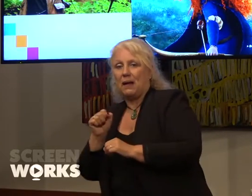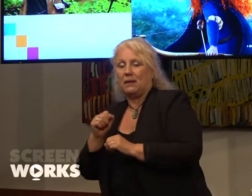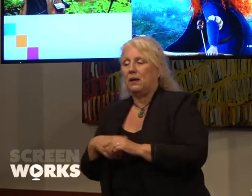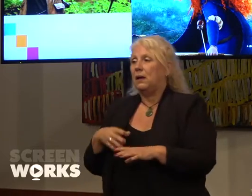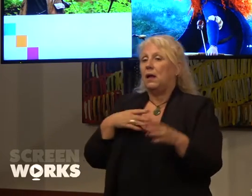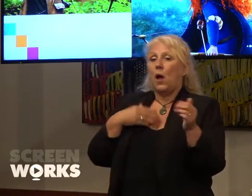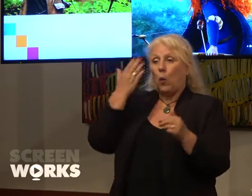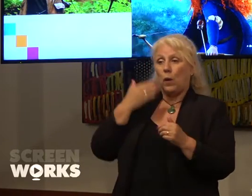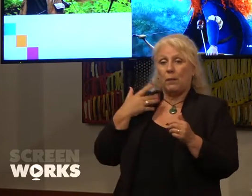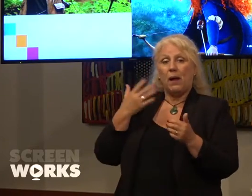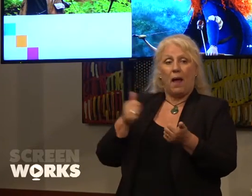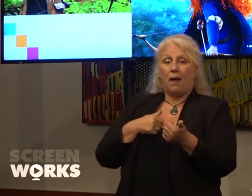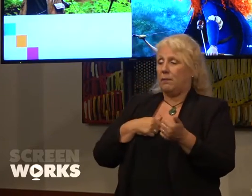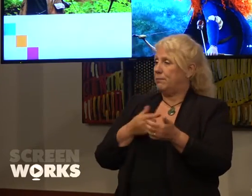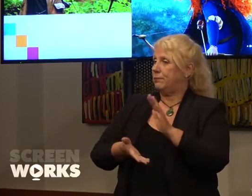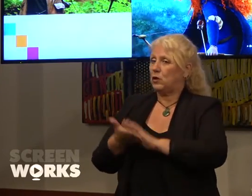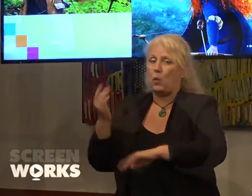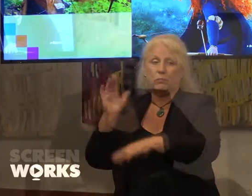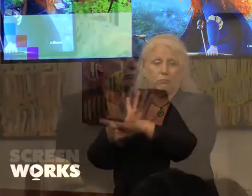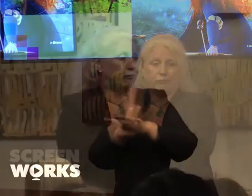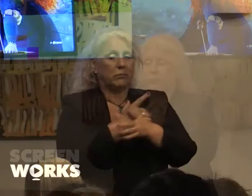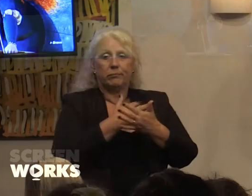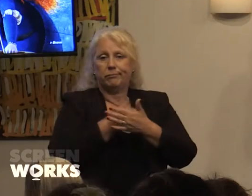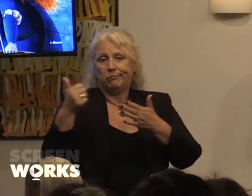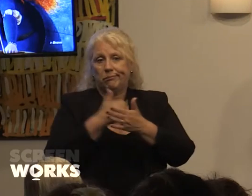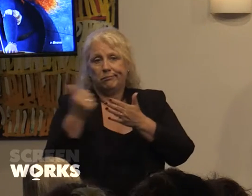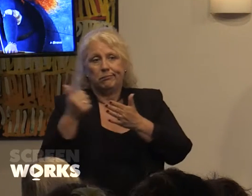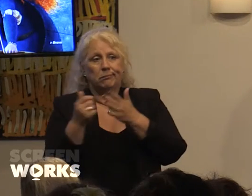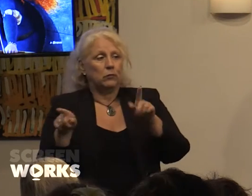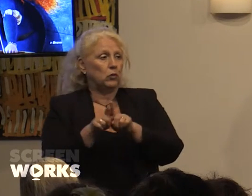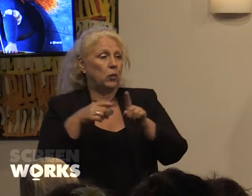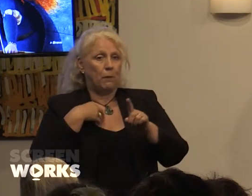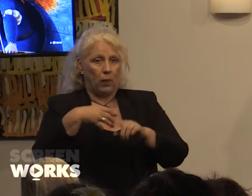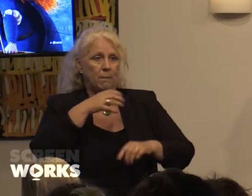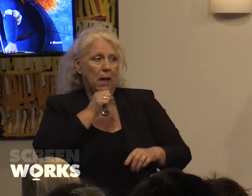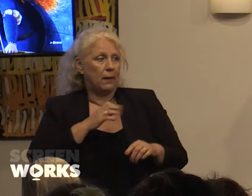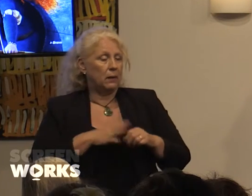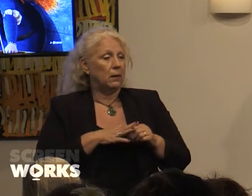share of the cinema-going audience. The MPA annual statistic on moviegoers